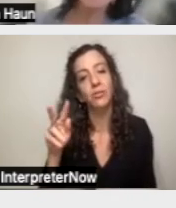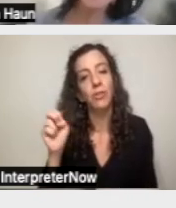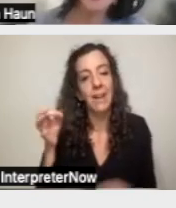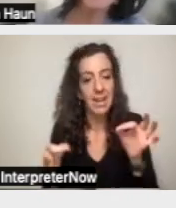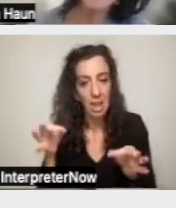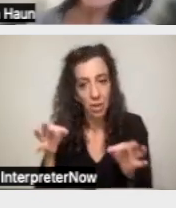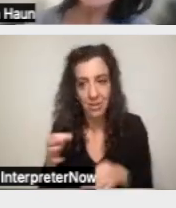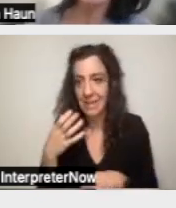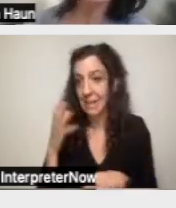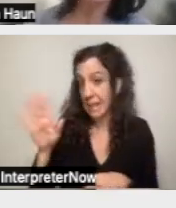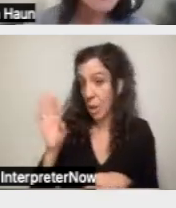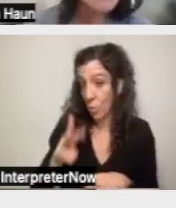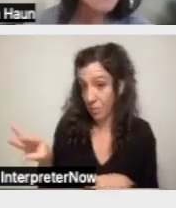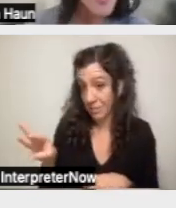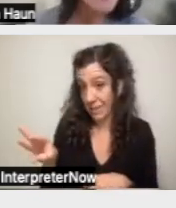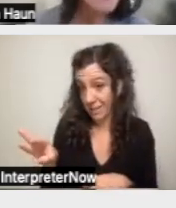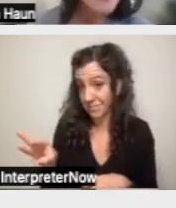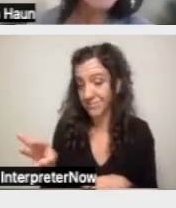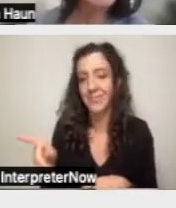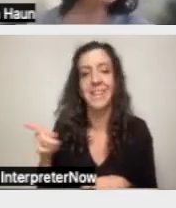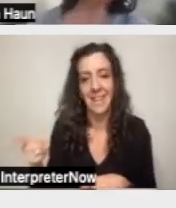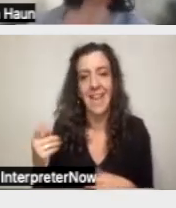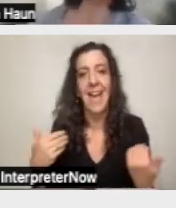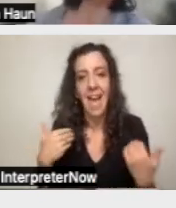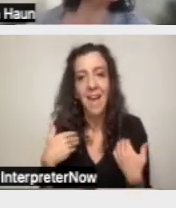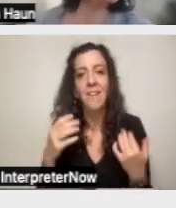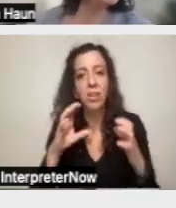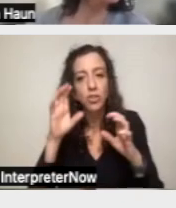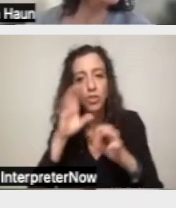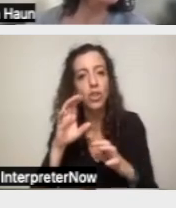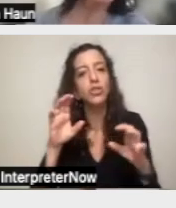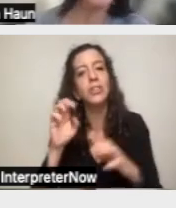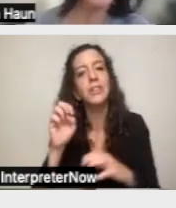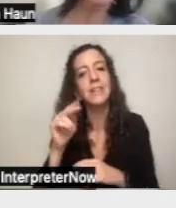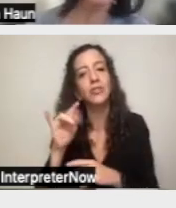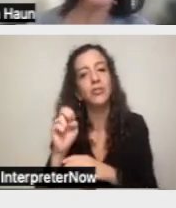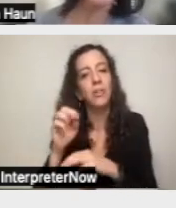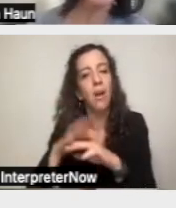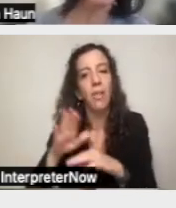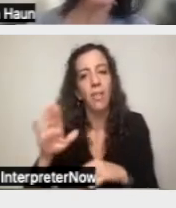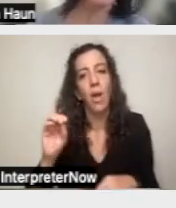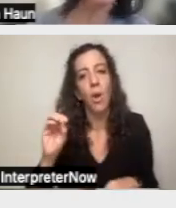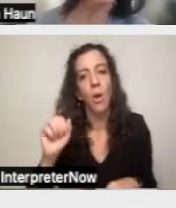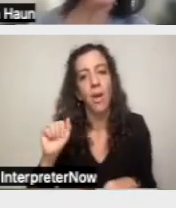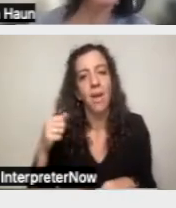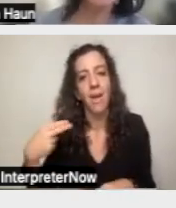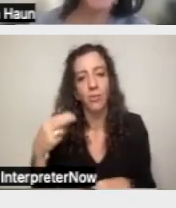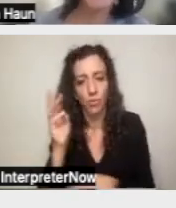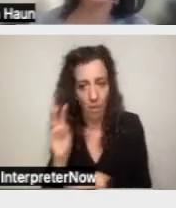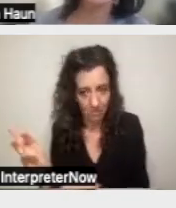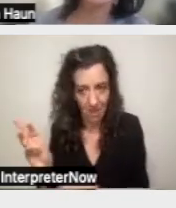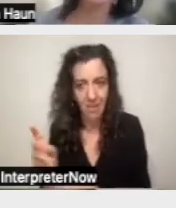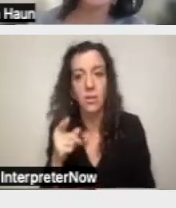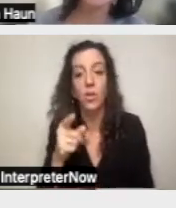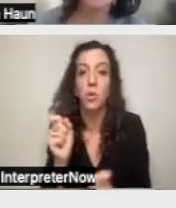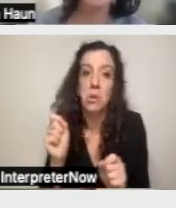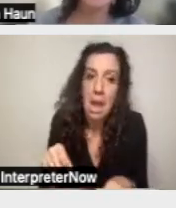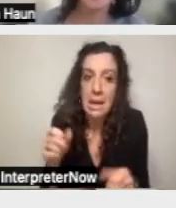website, they do have a search engine on the OAH website where you can sort of do a search